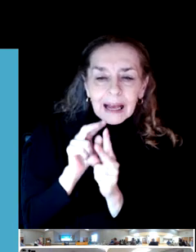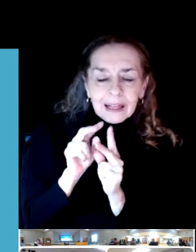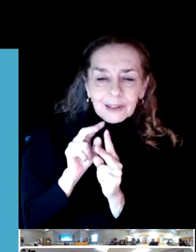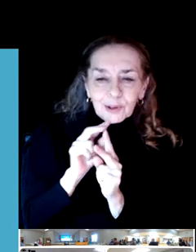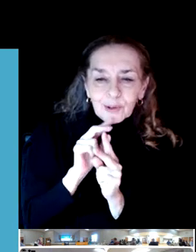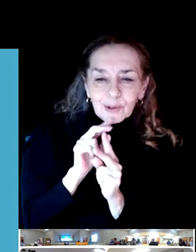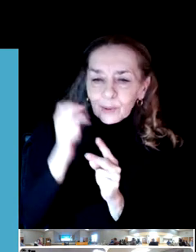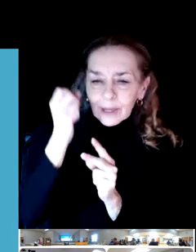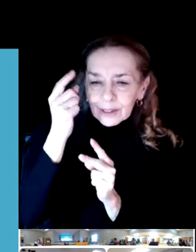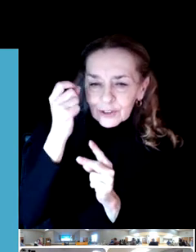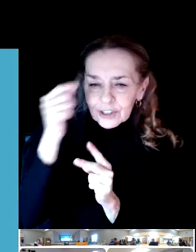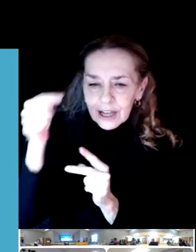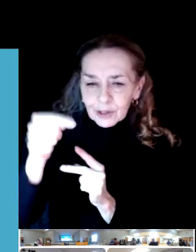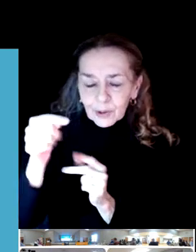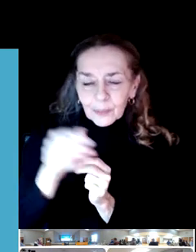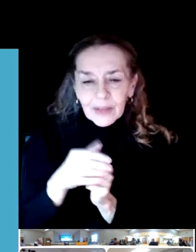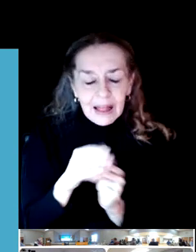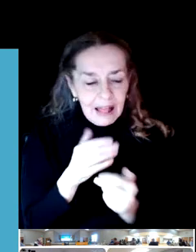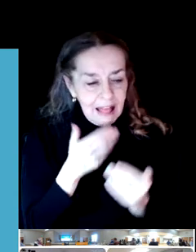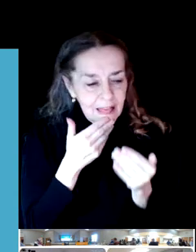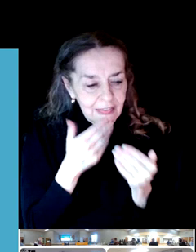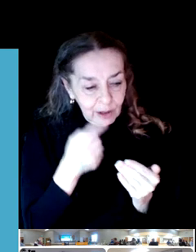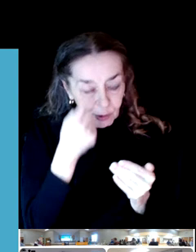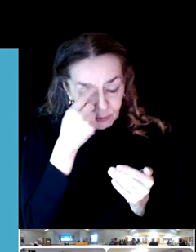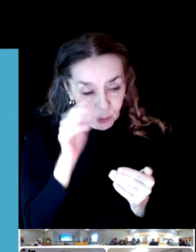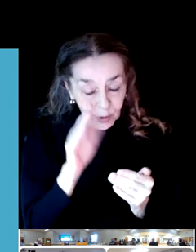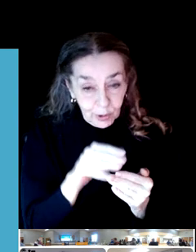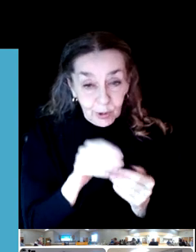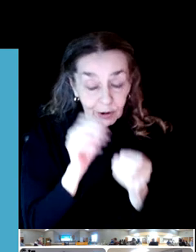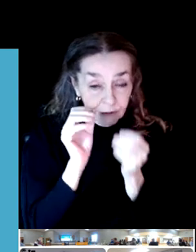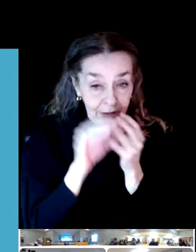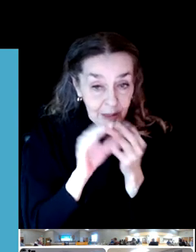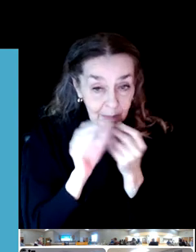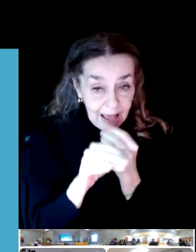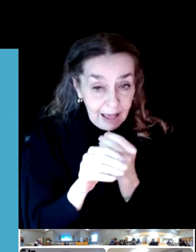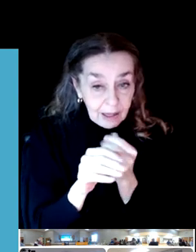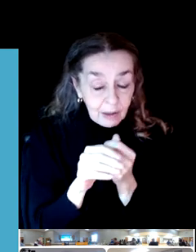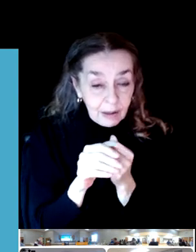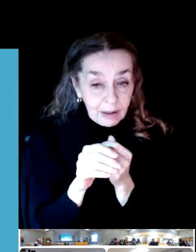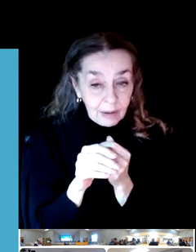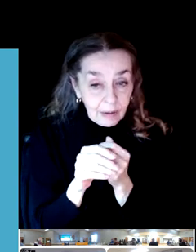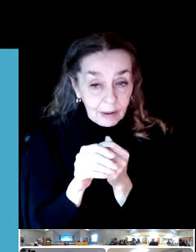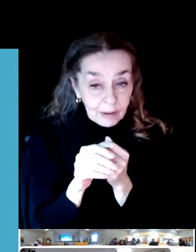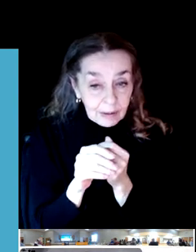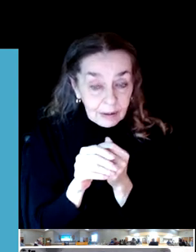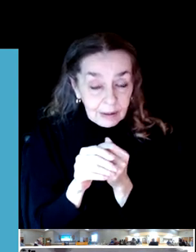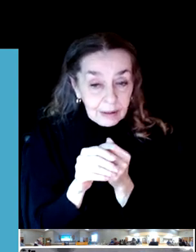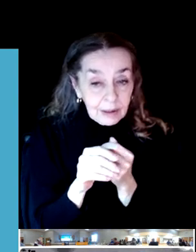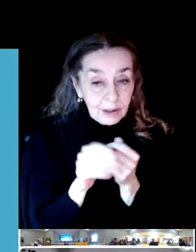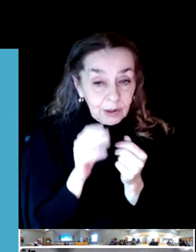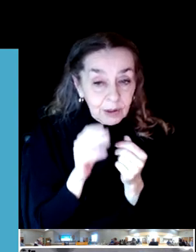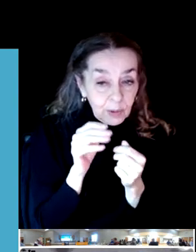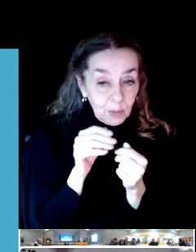and we have it noted here as part of the meeting and there will be more opportunities to reiterate